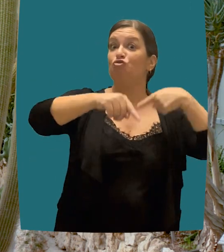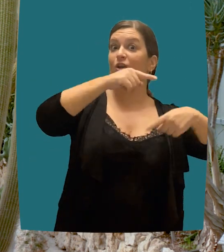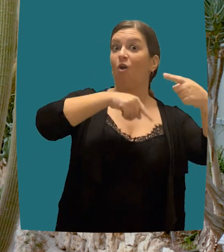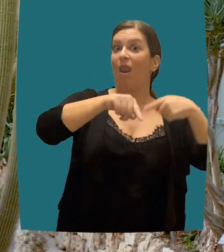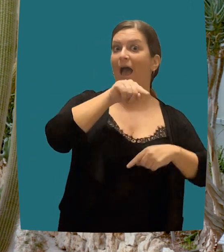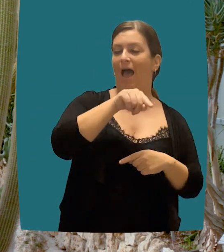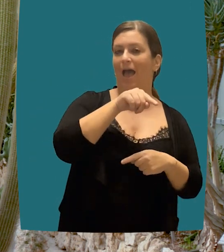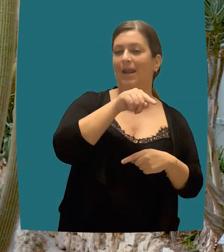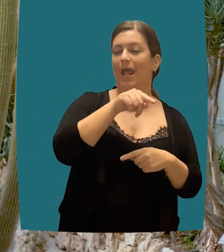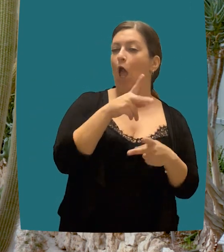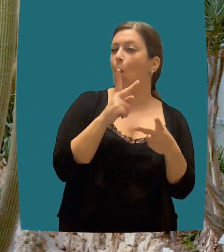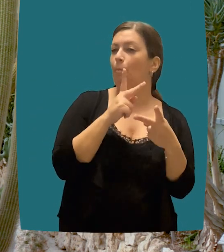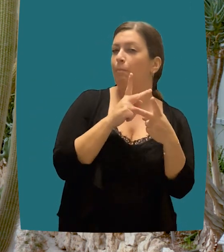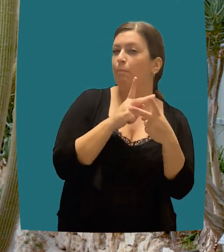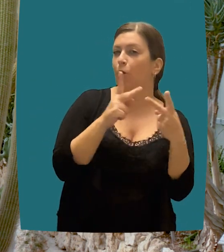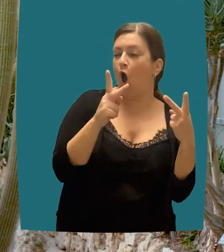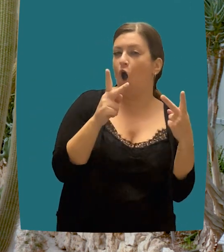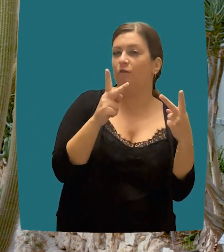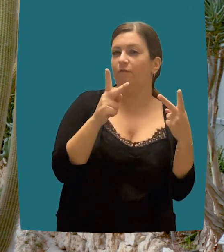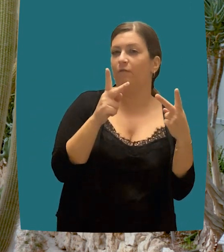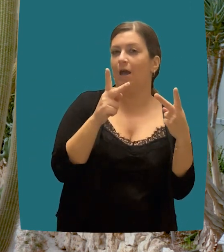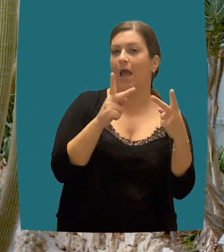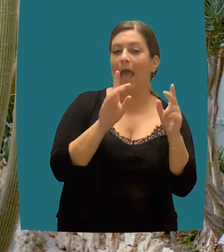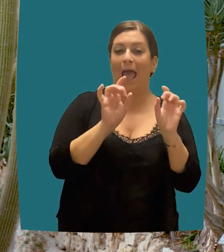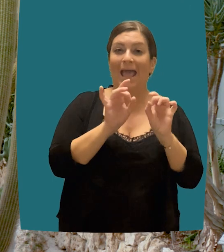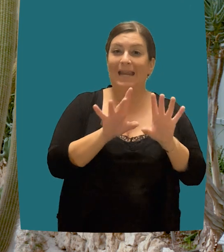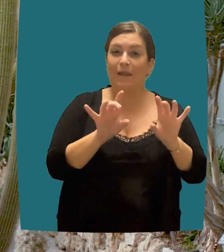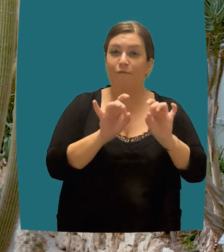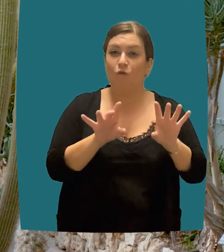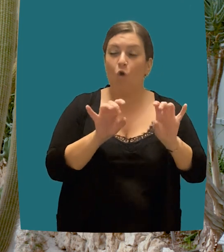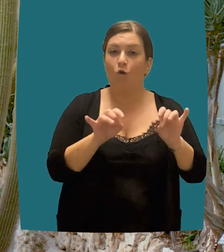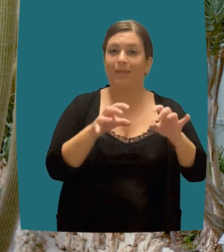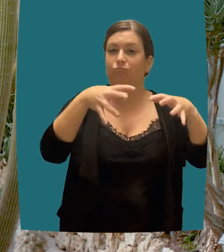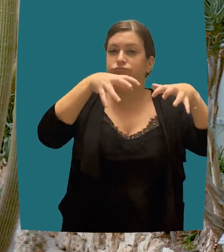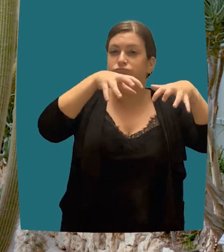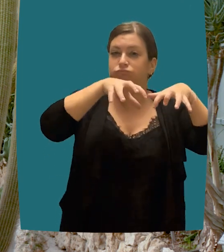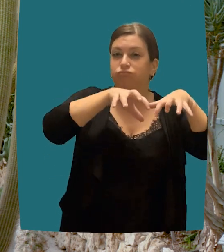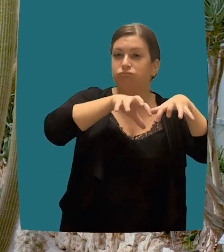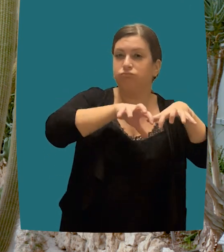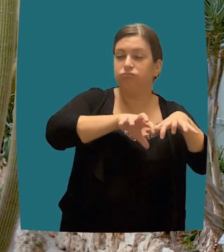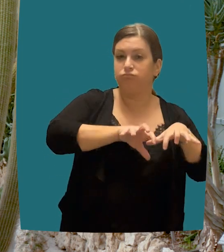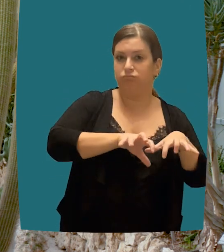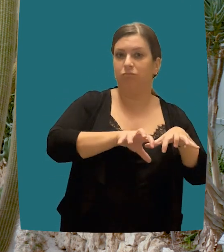usefulness, into the production process, hence “circularity”, and, on the other hand, by the decrase in exploiting natural resources.